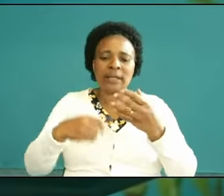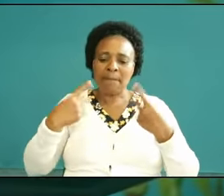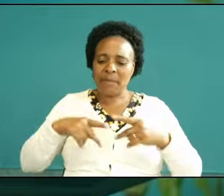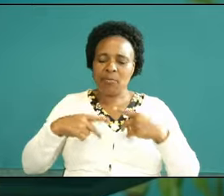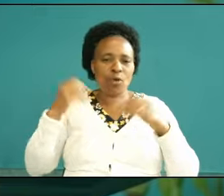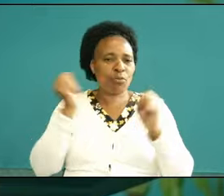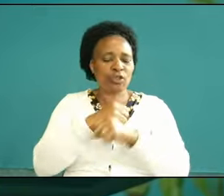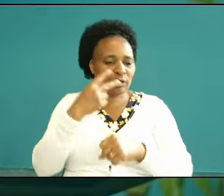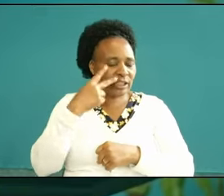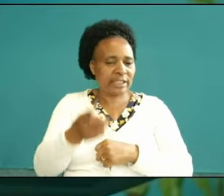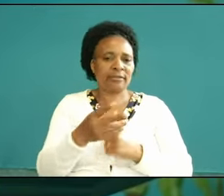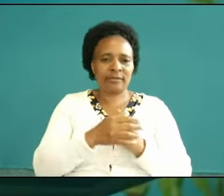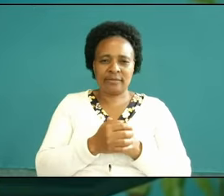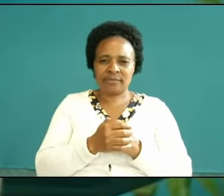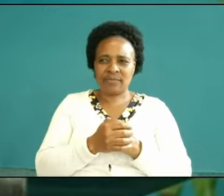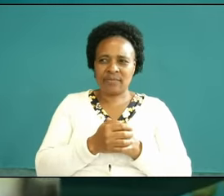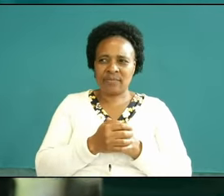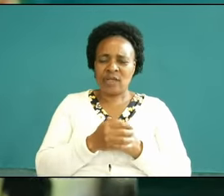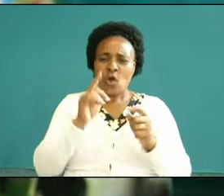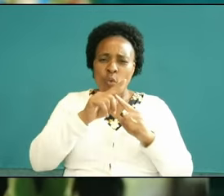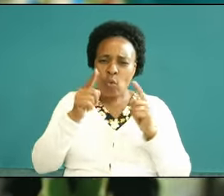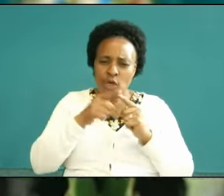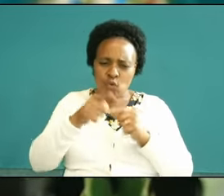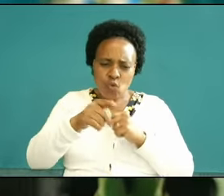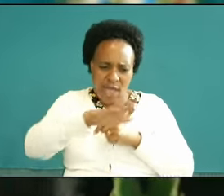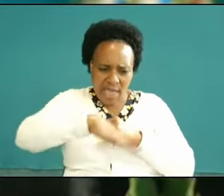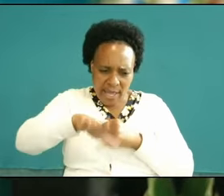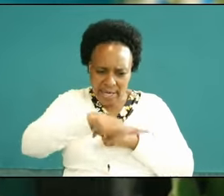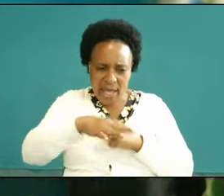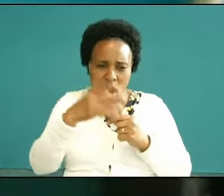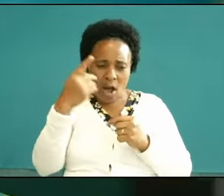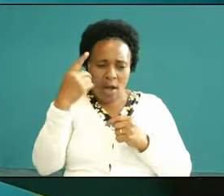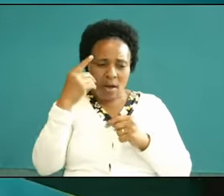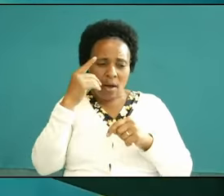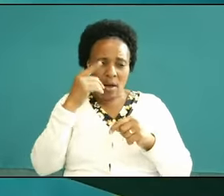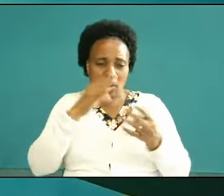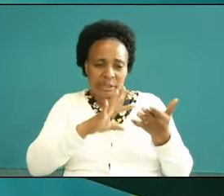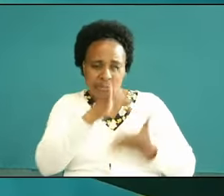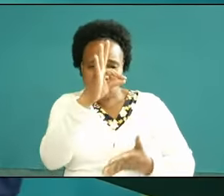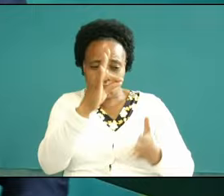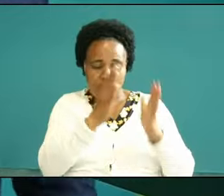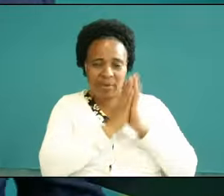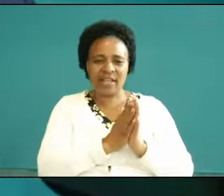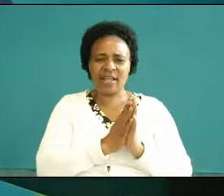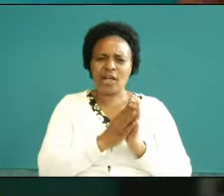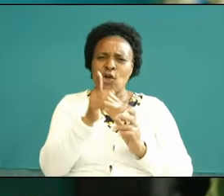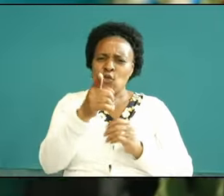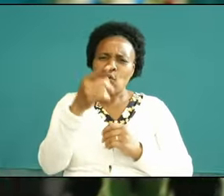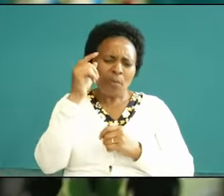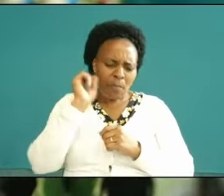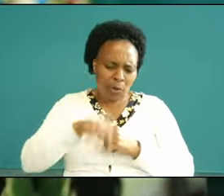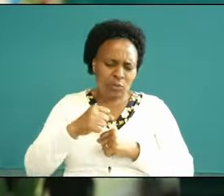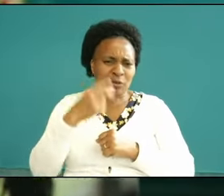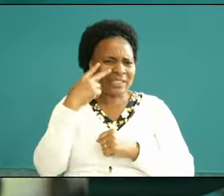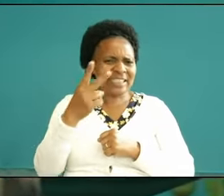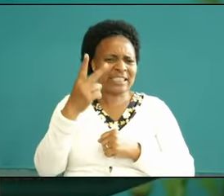when you take yourself to the realm of spirit in your prayer you will see what people don't see now